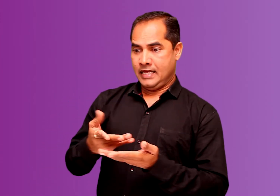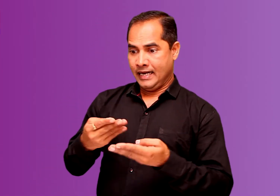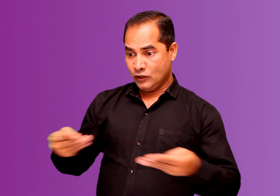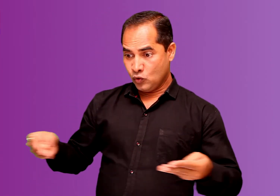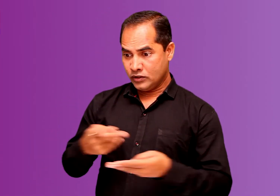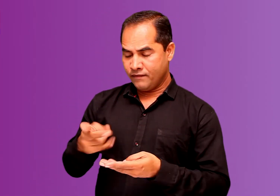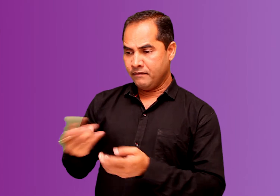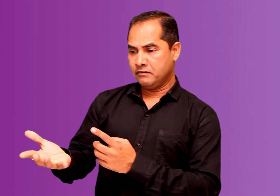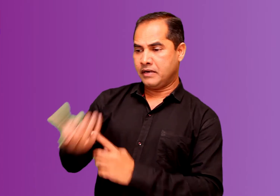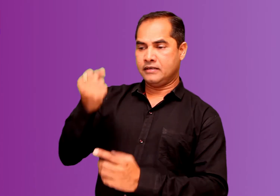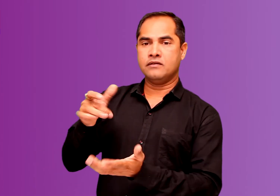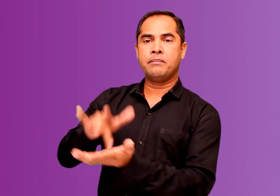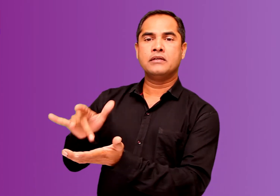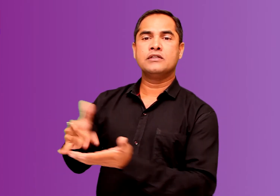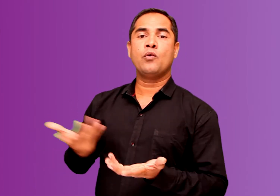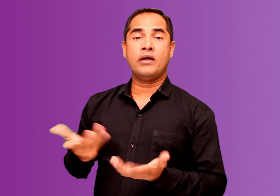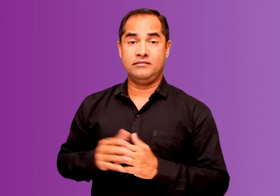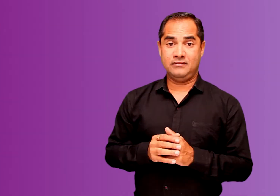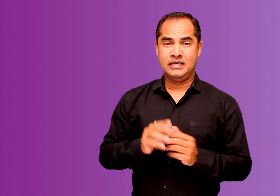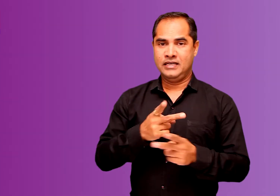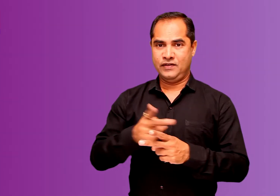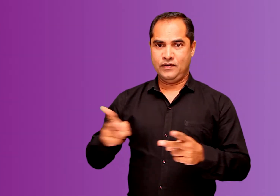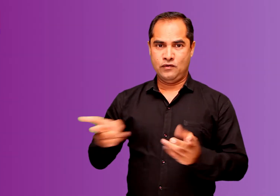resources on the basis of origin